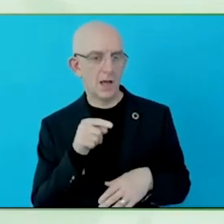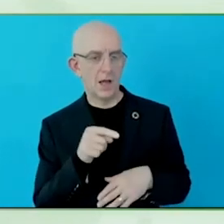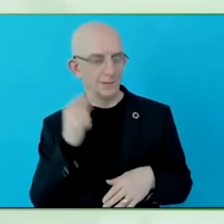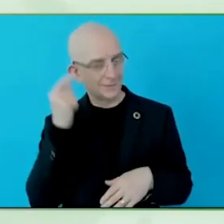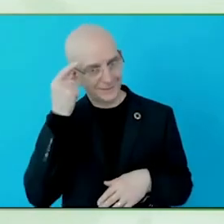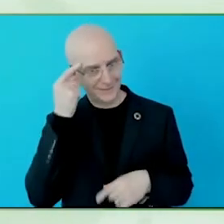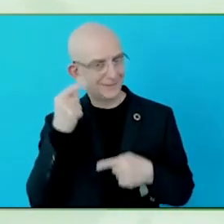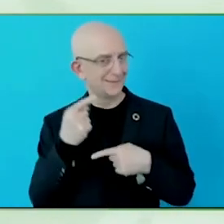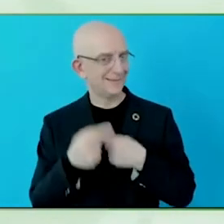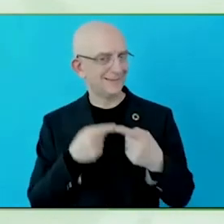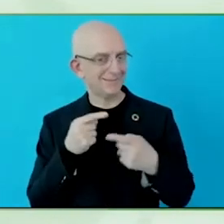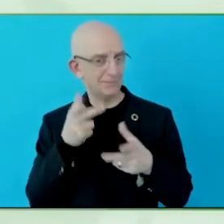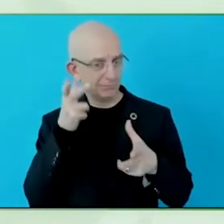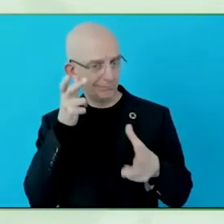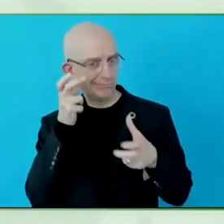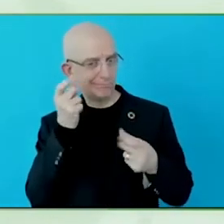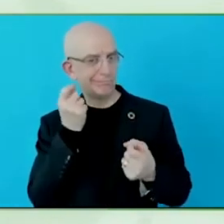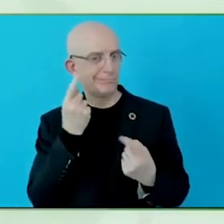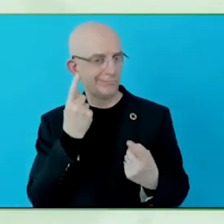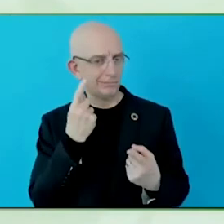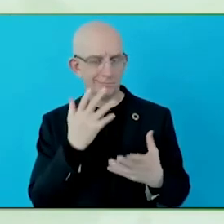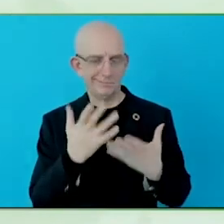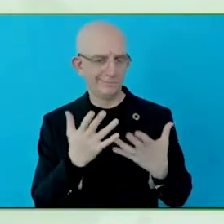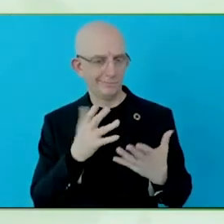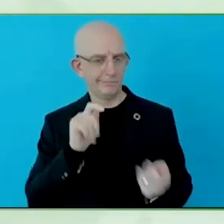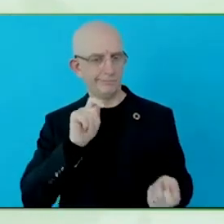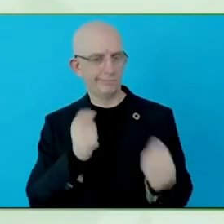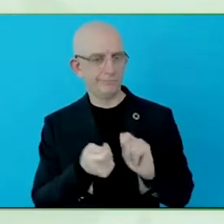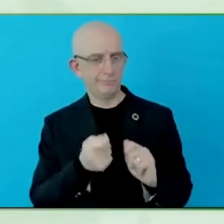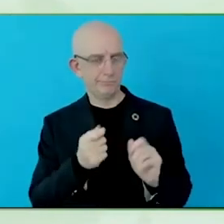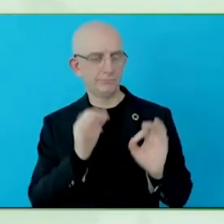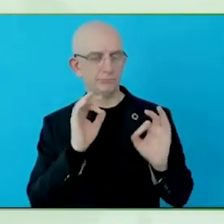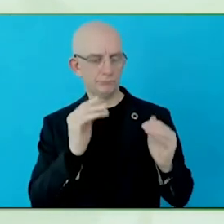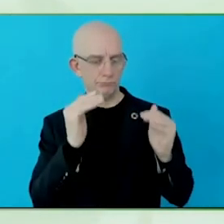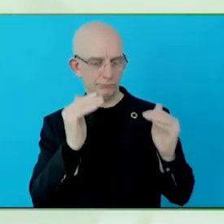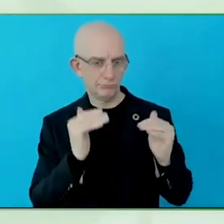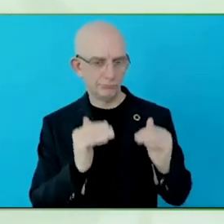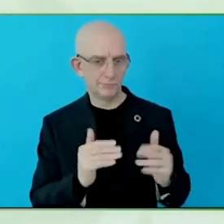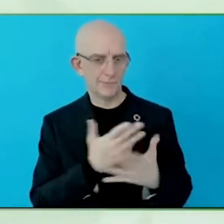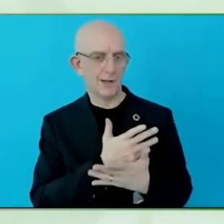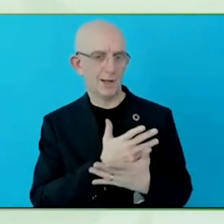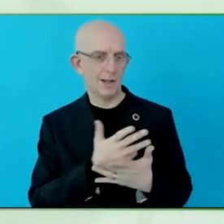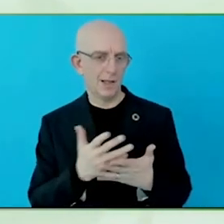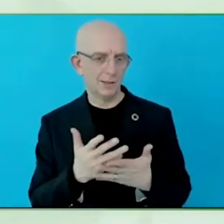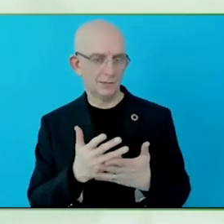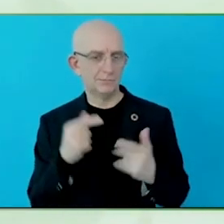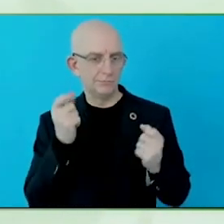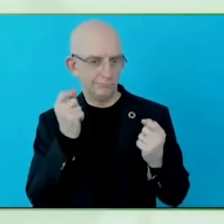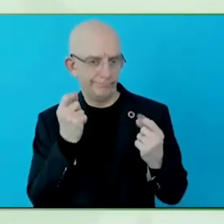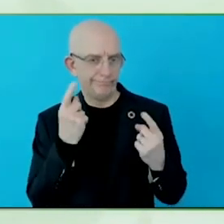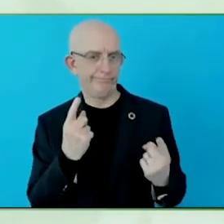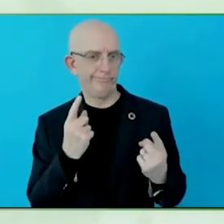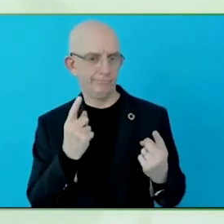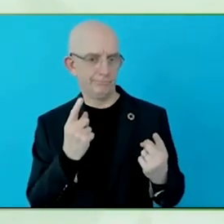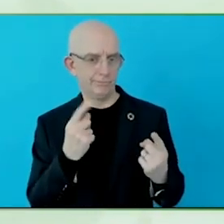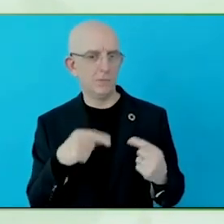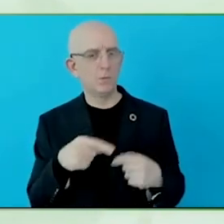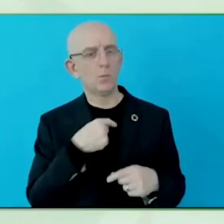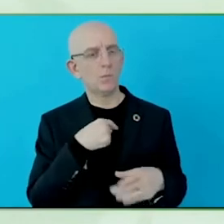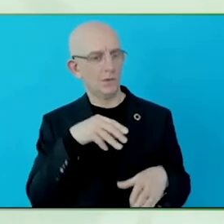When it comes to, once you get into your application and you have got your product, and again, ensuring the mobile application, if